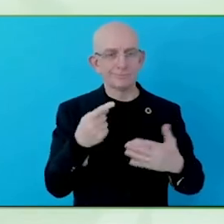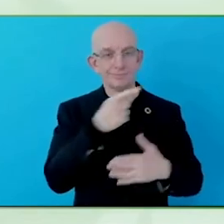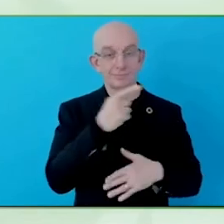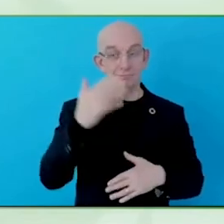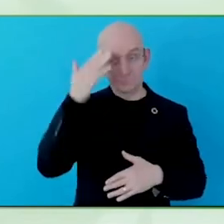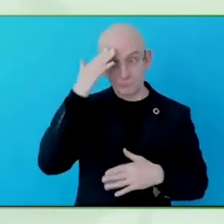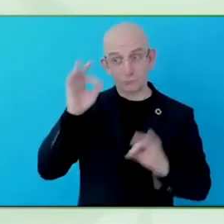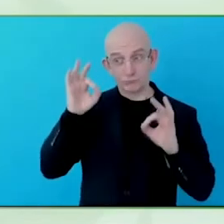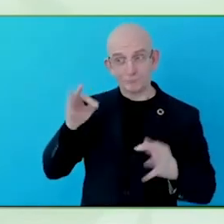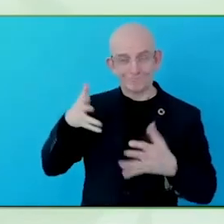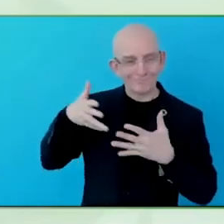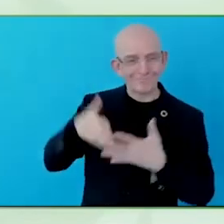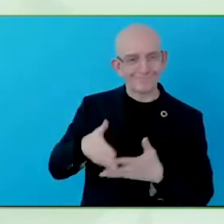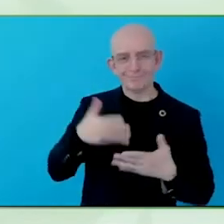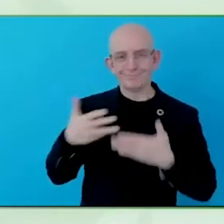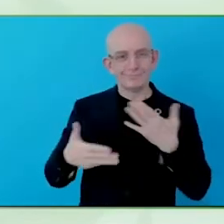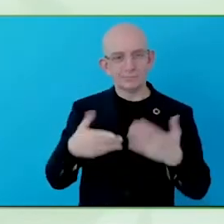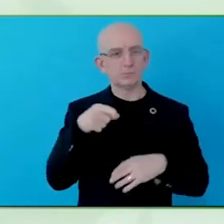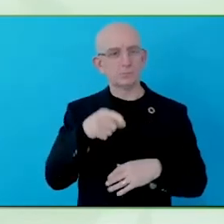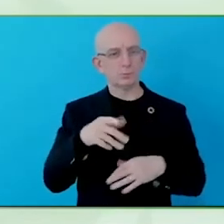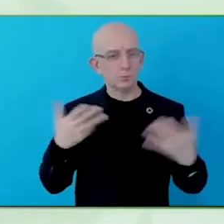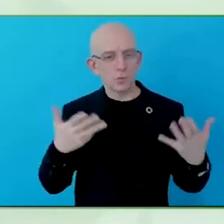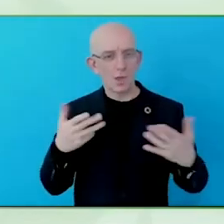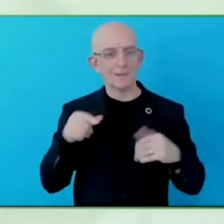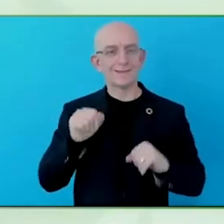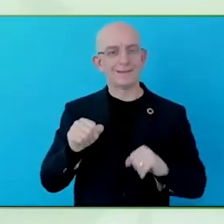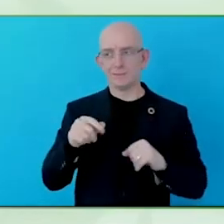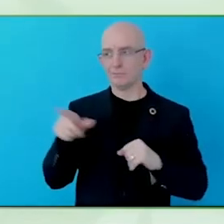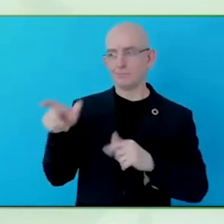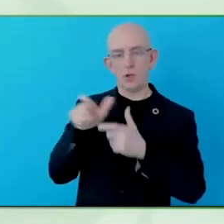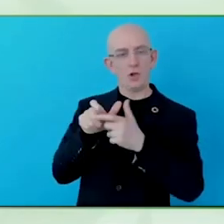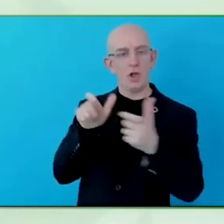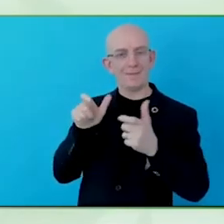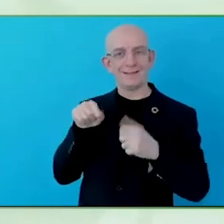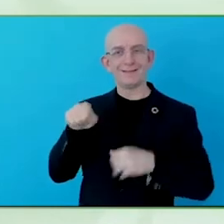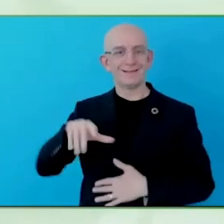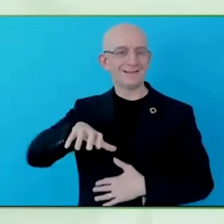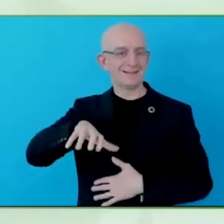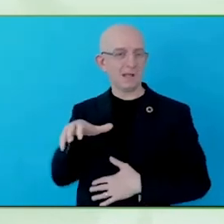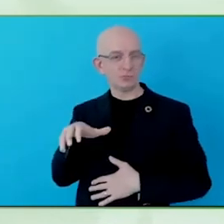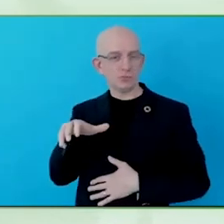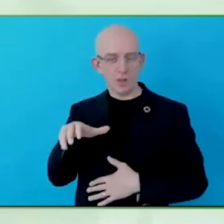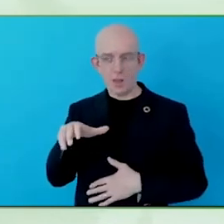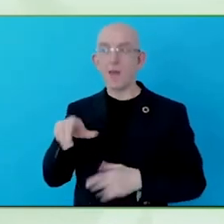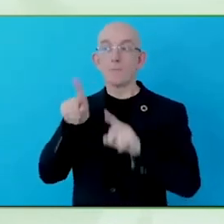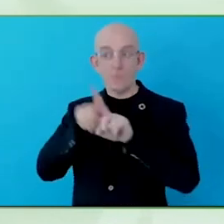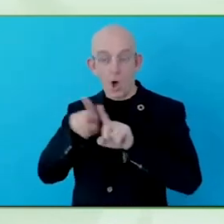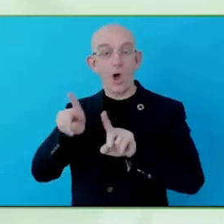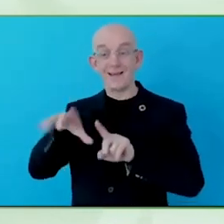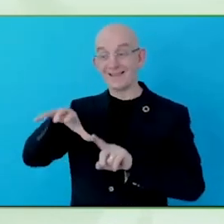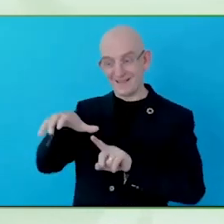Where can these national networks add most value when serving their